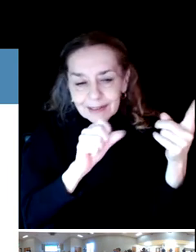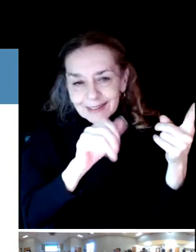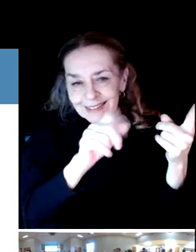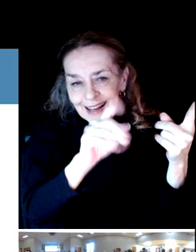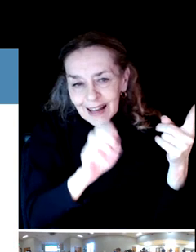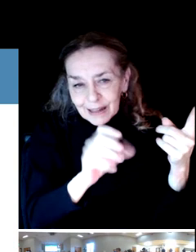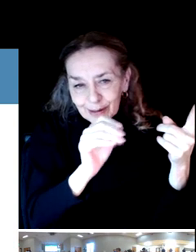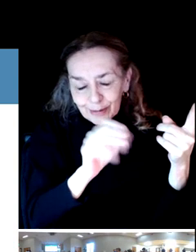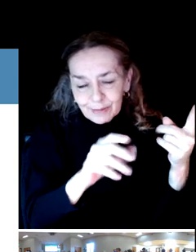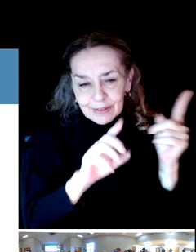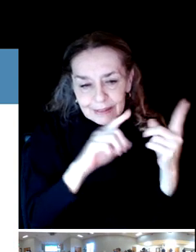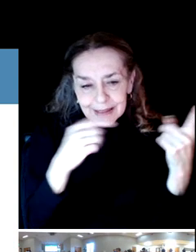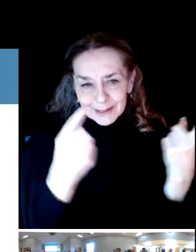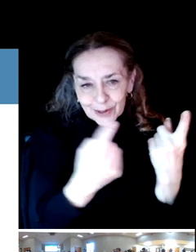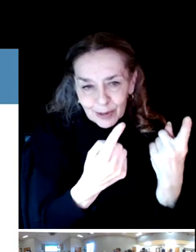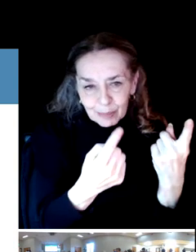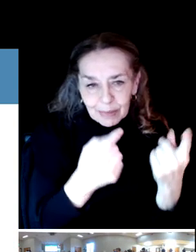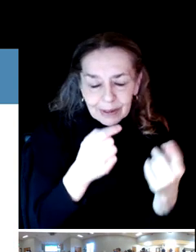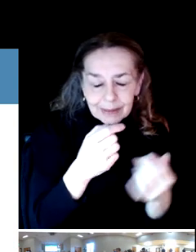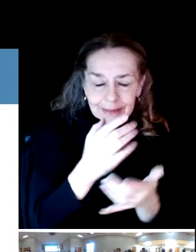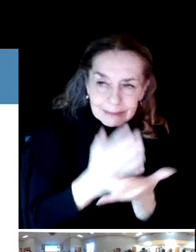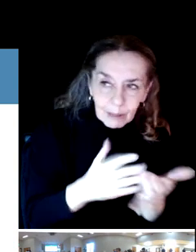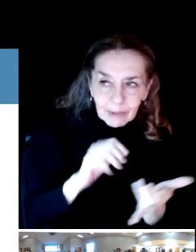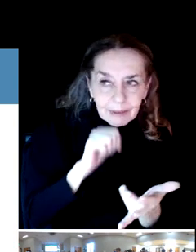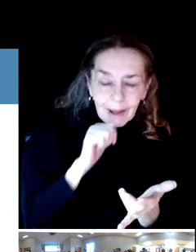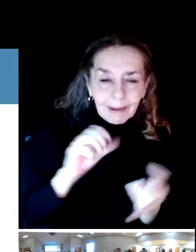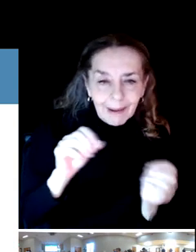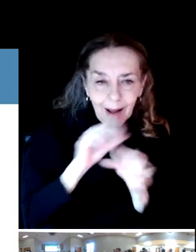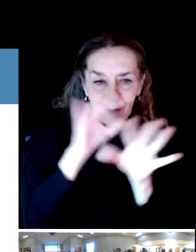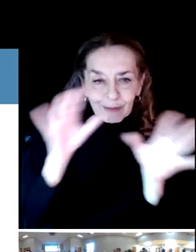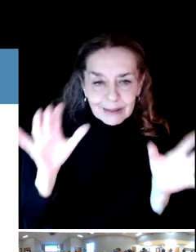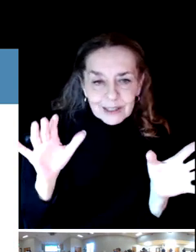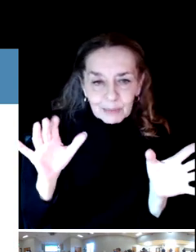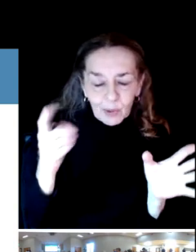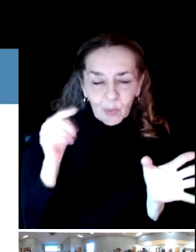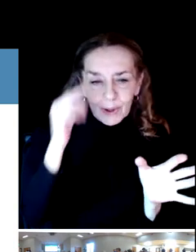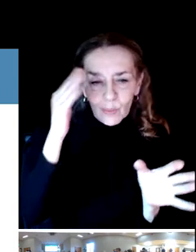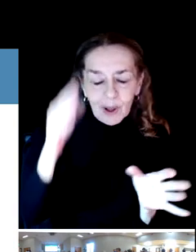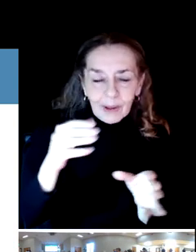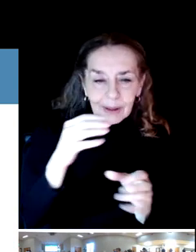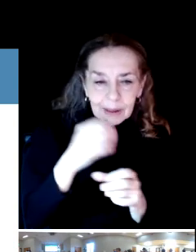more not so obvious. But we will learn about it. We will map those and understand it.